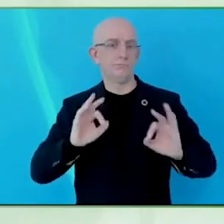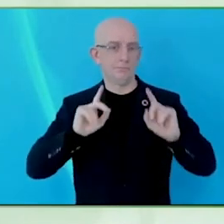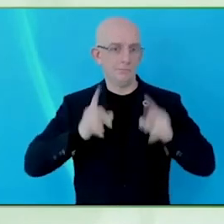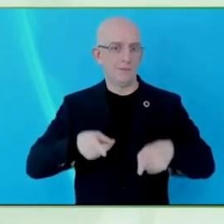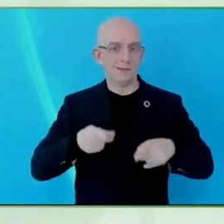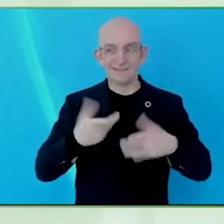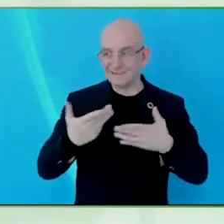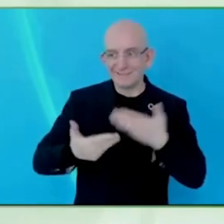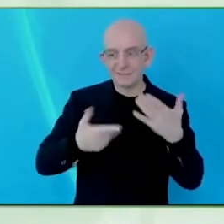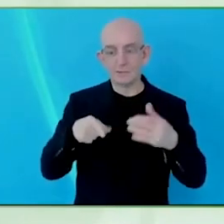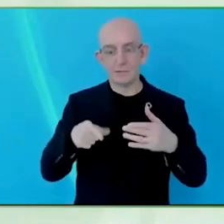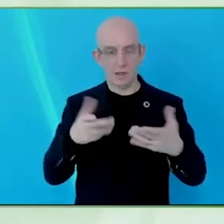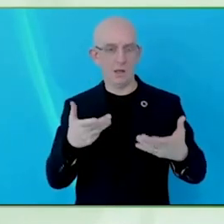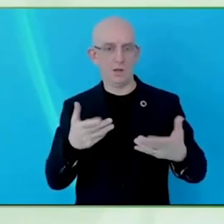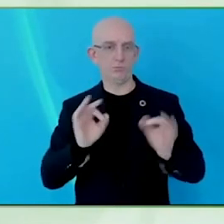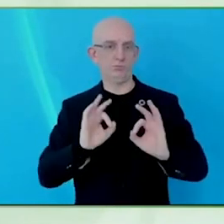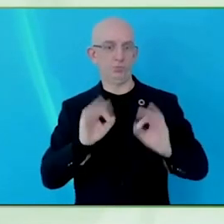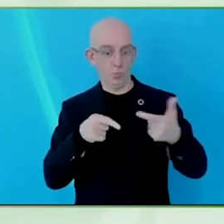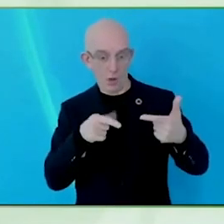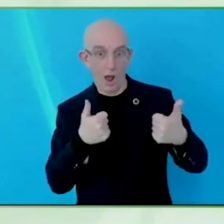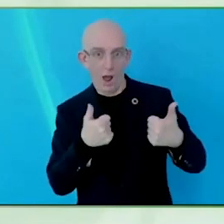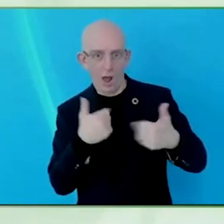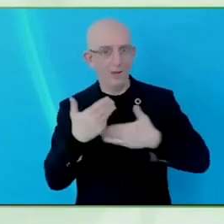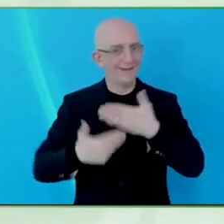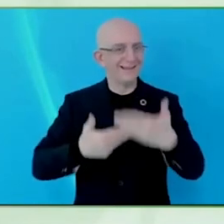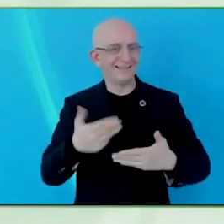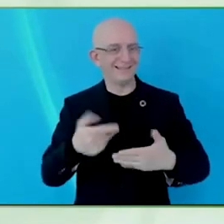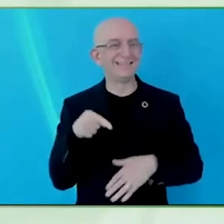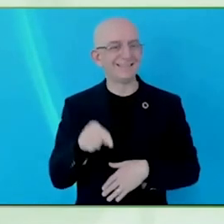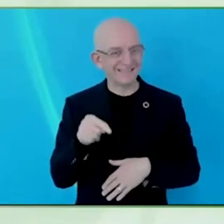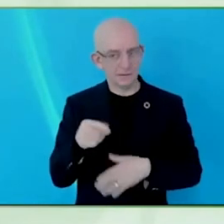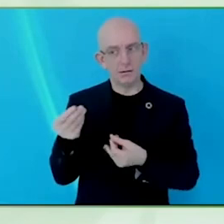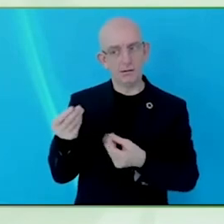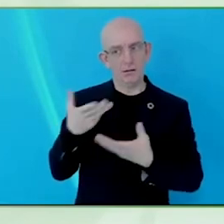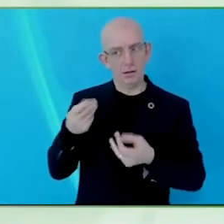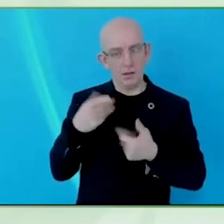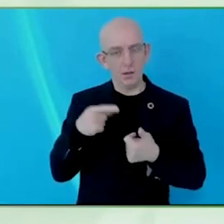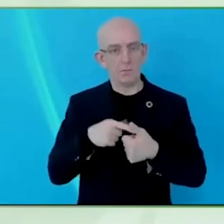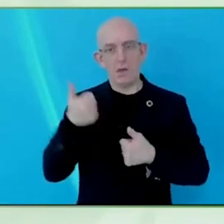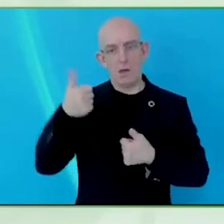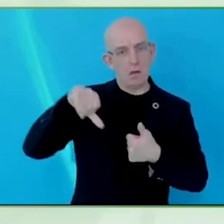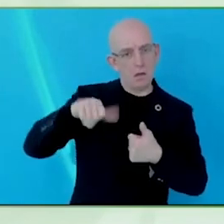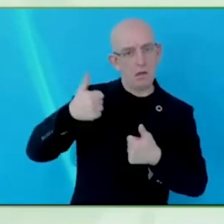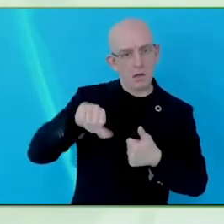Thank you, Christine and Josh, a wonderful conversation and welcome to the conference. Thank you.